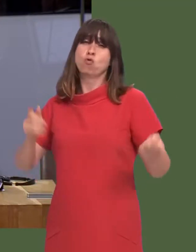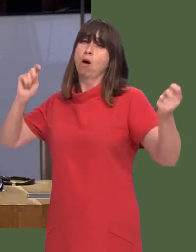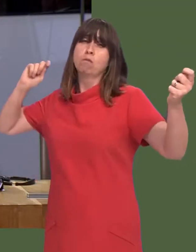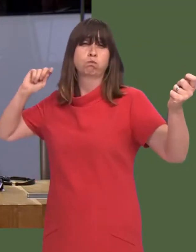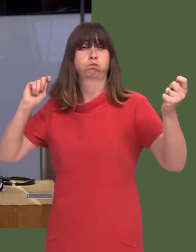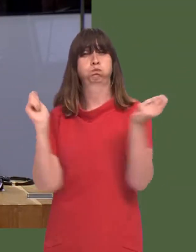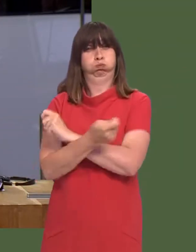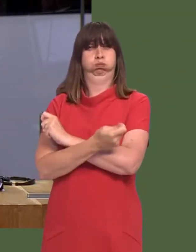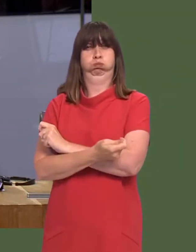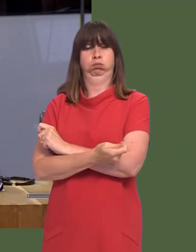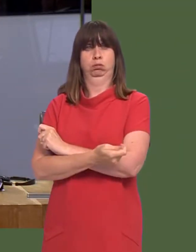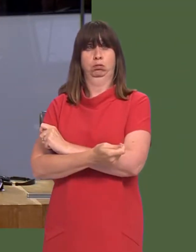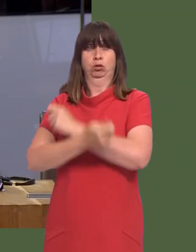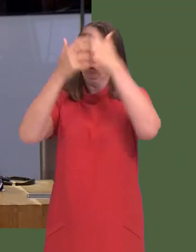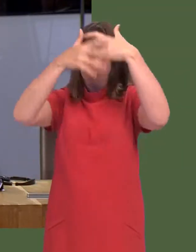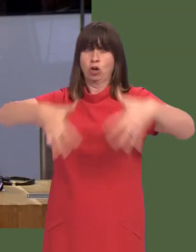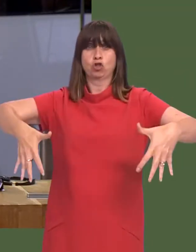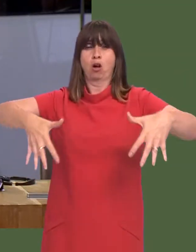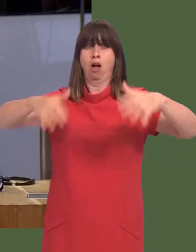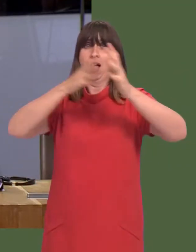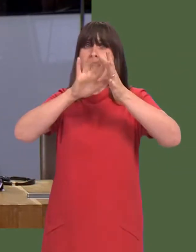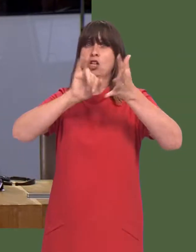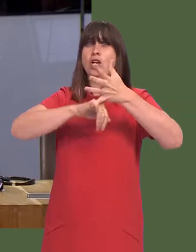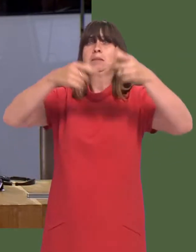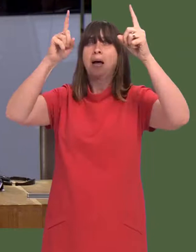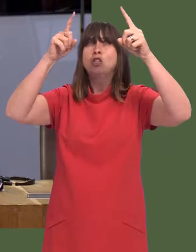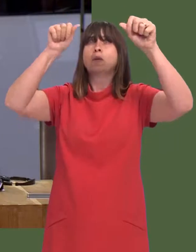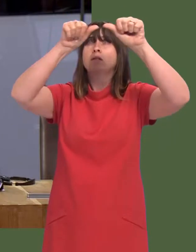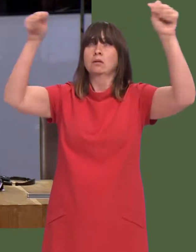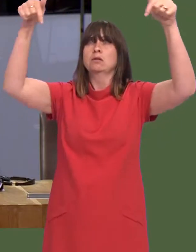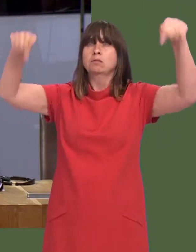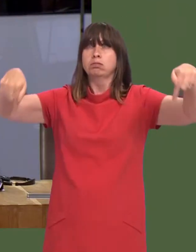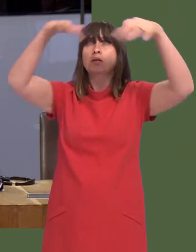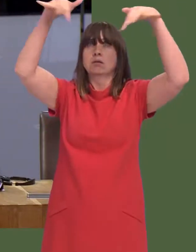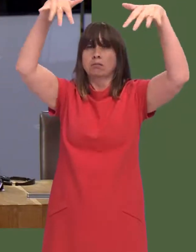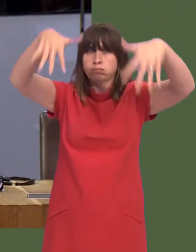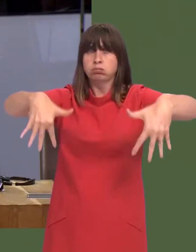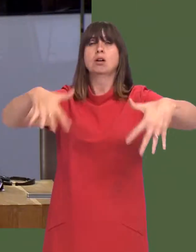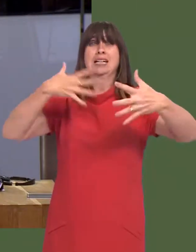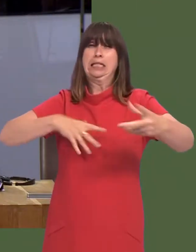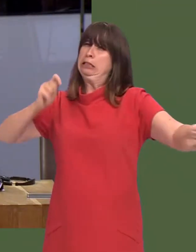that there will have to be wholesale structural change within the NHS here in Wales and the